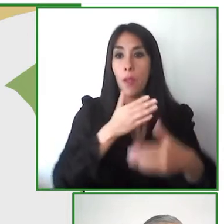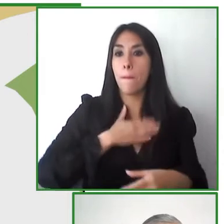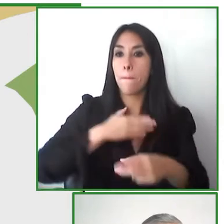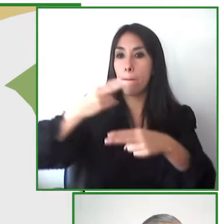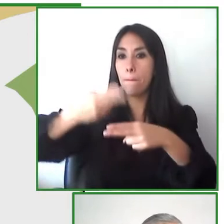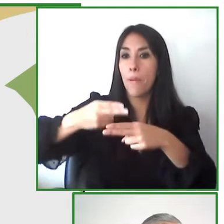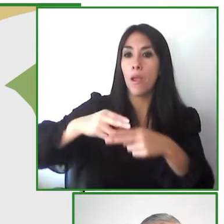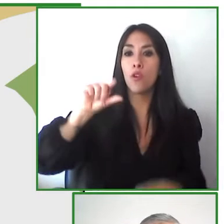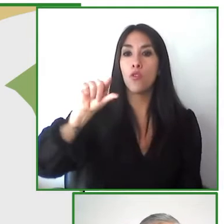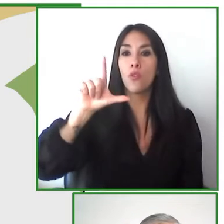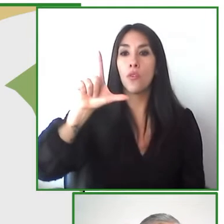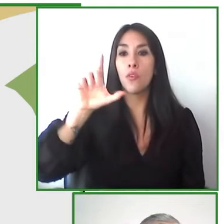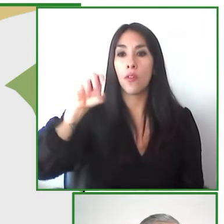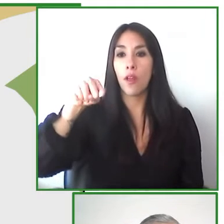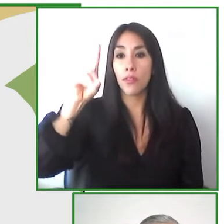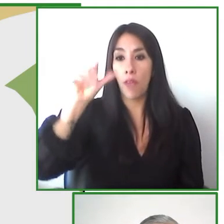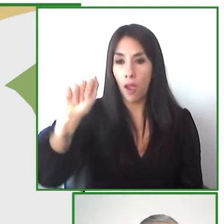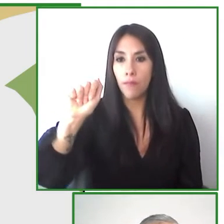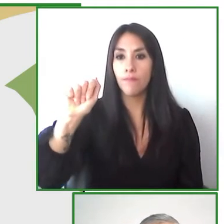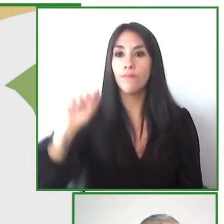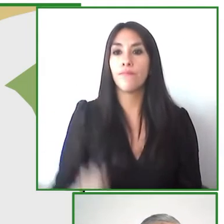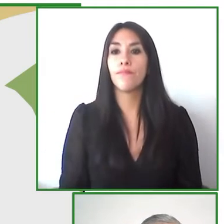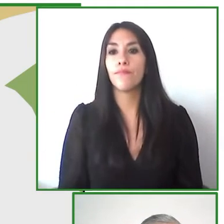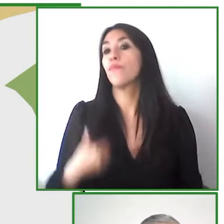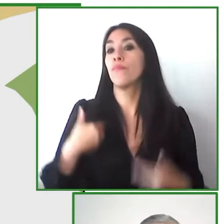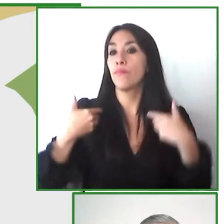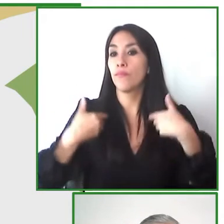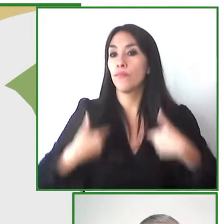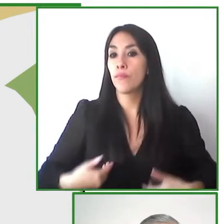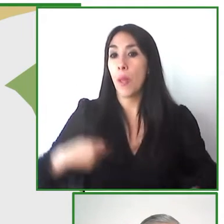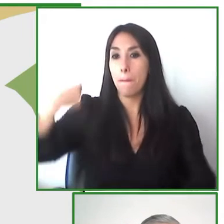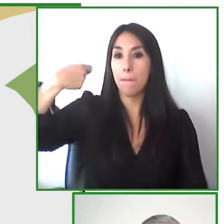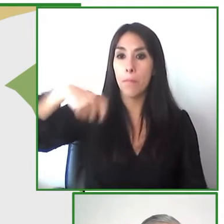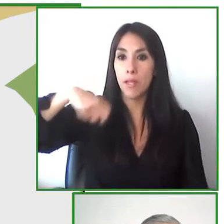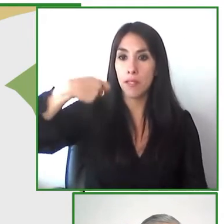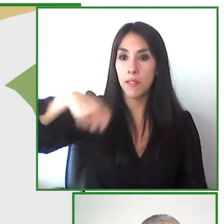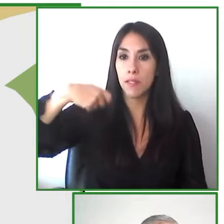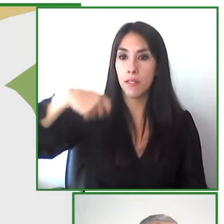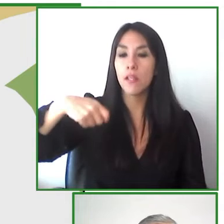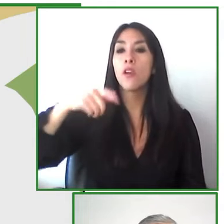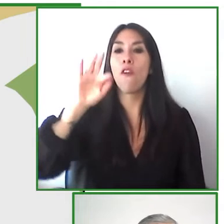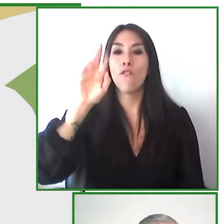cezarina said i am the president and founder of the fundacion